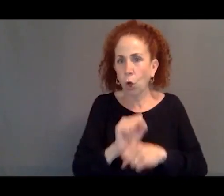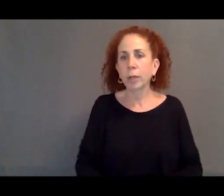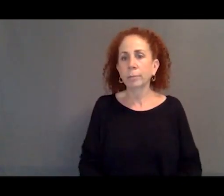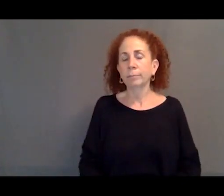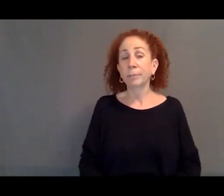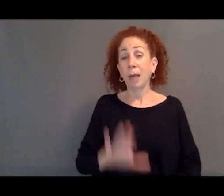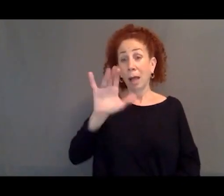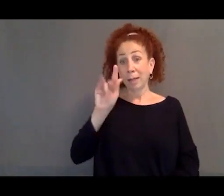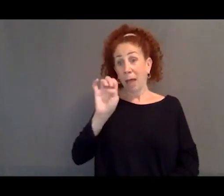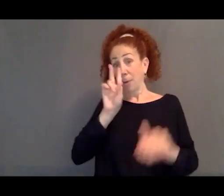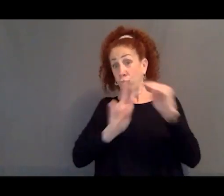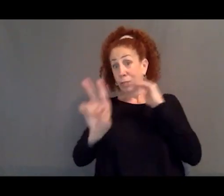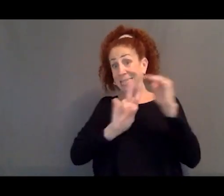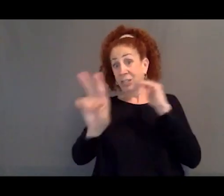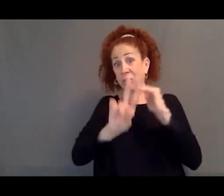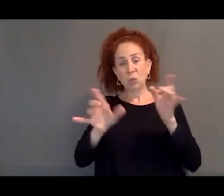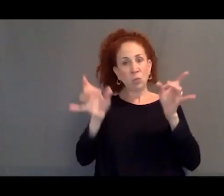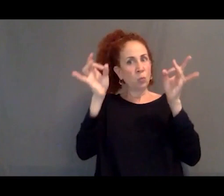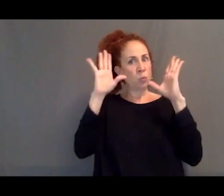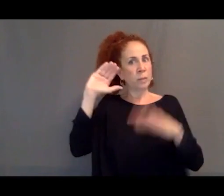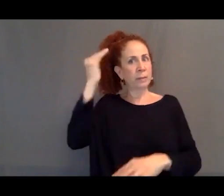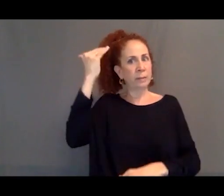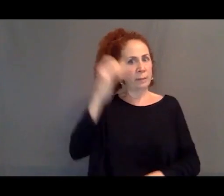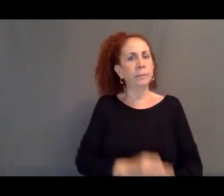I think that it's likely that a billion